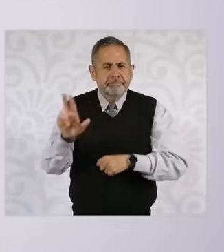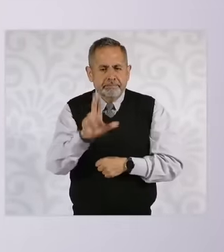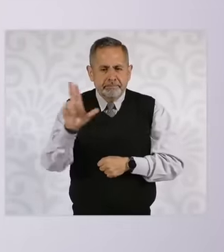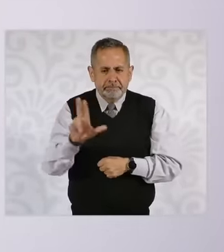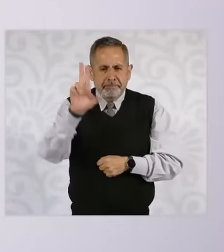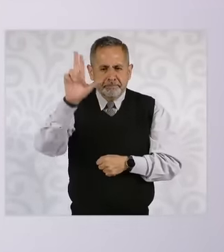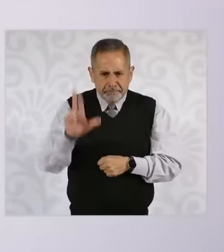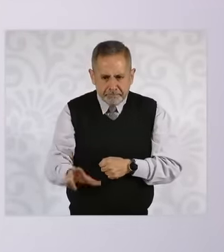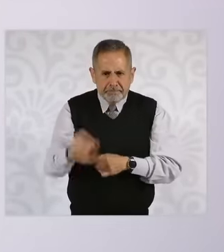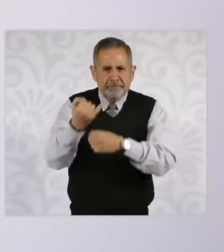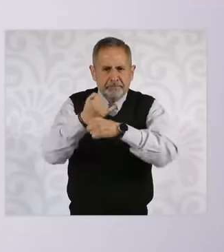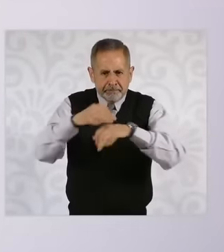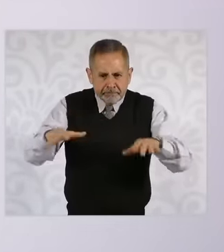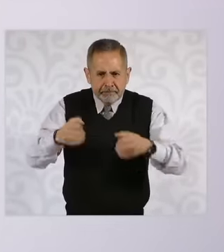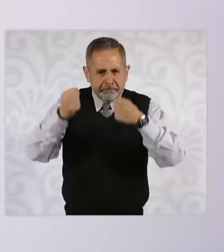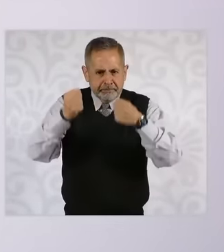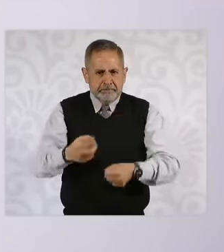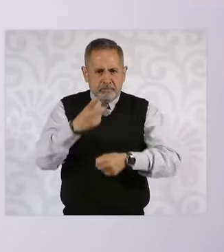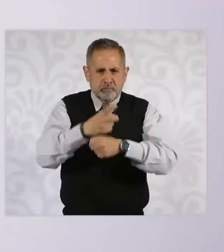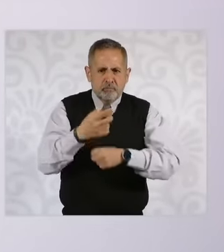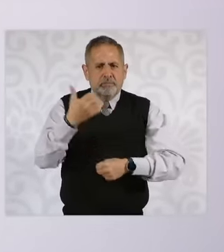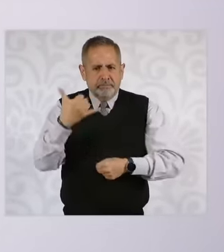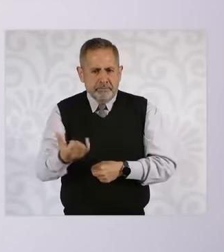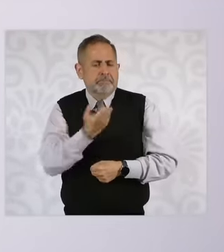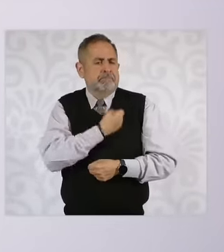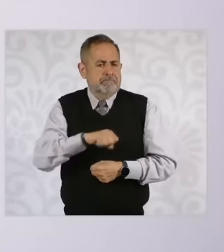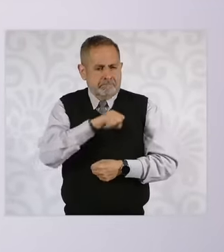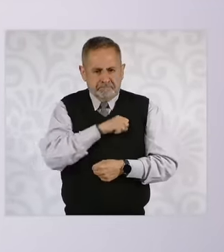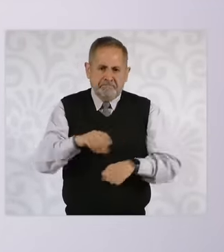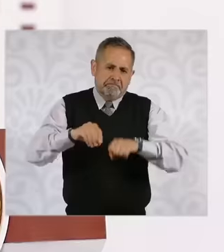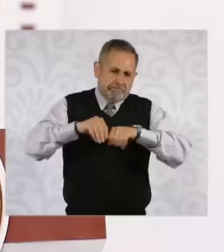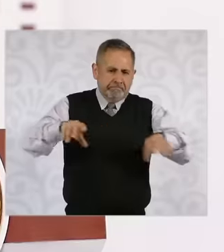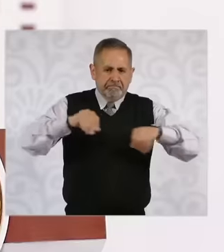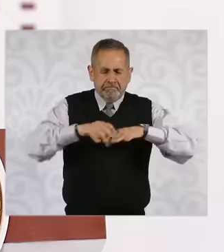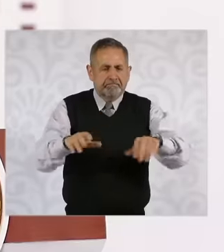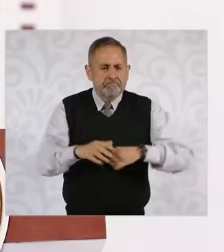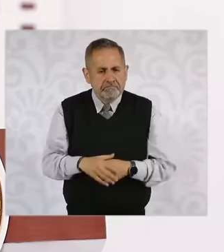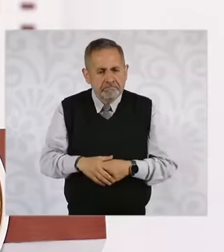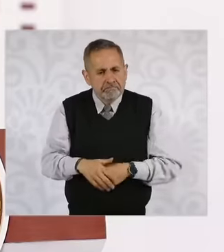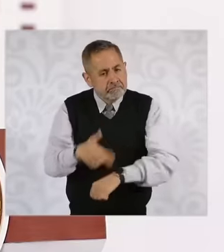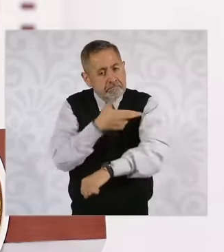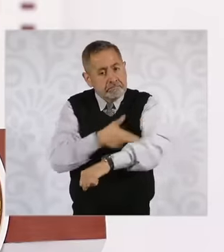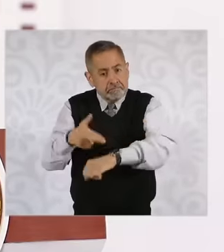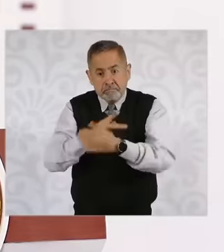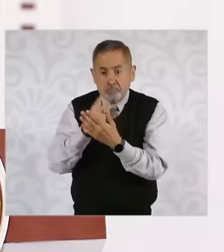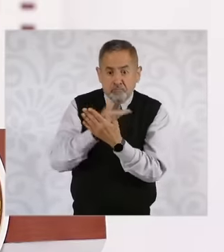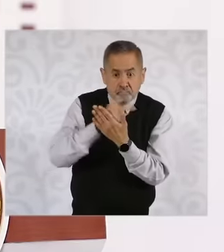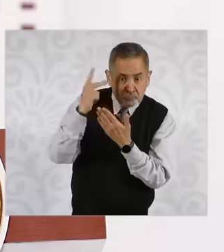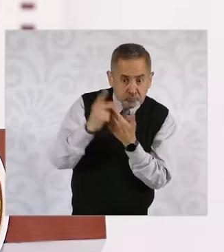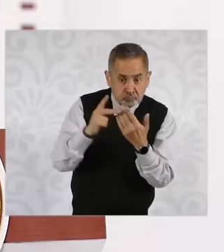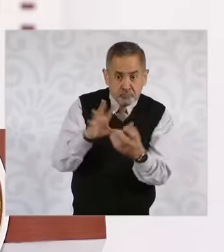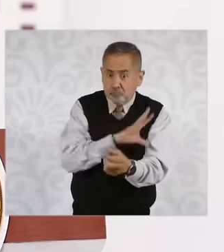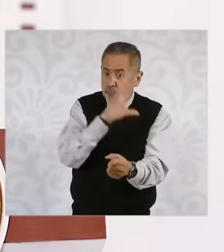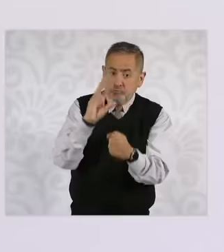a safety report and a health report. Hey, a very complete program is being made for